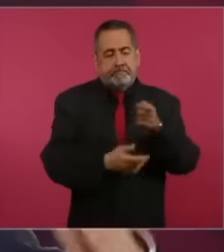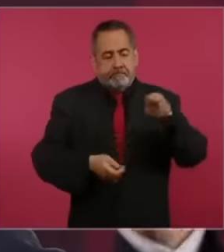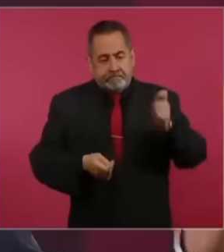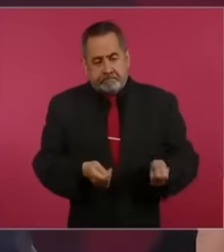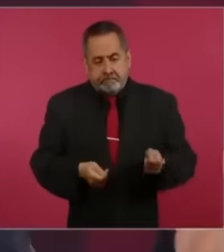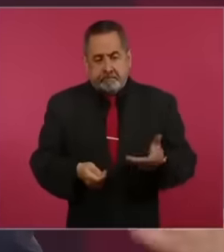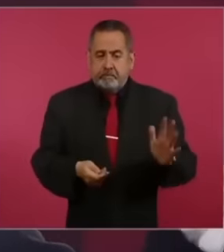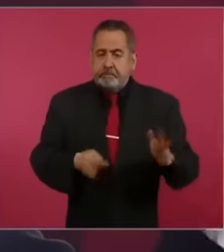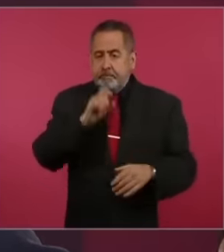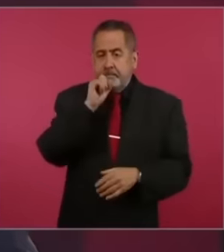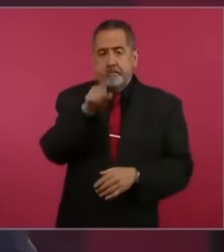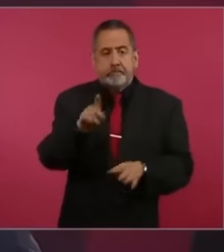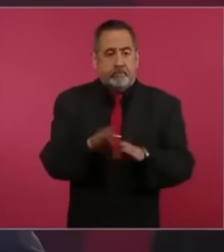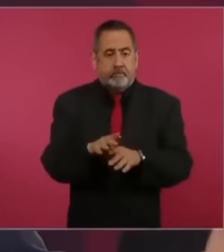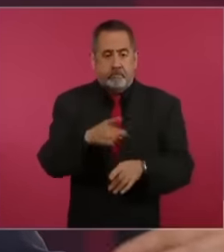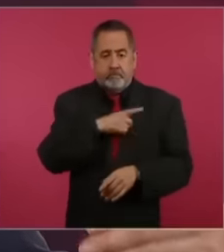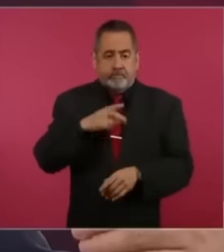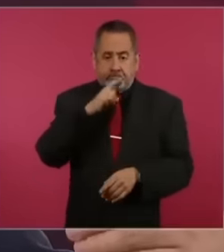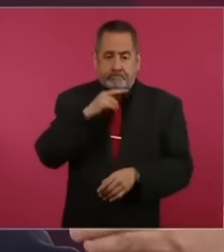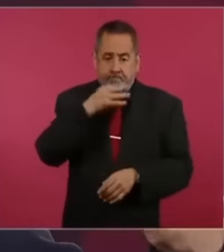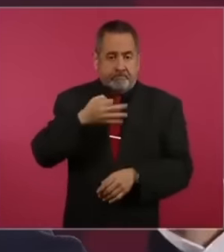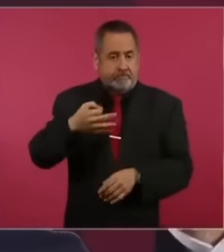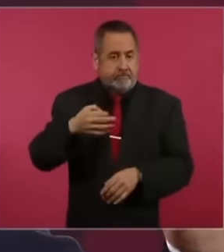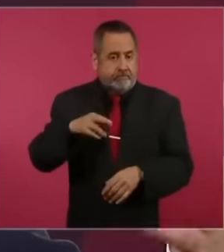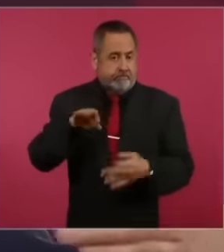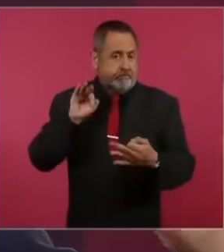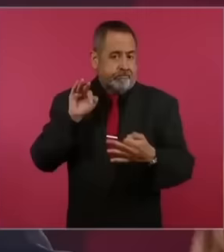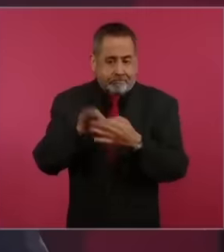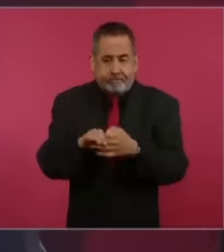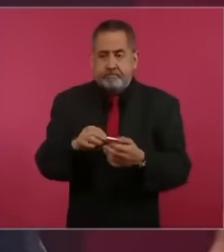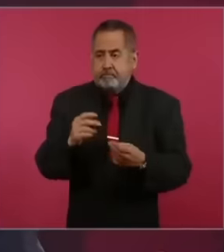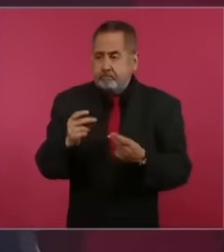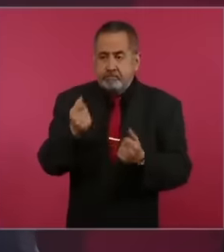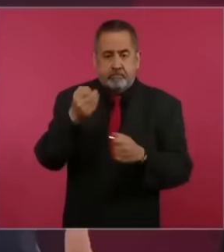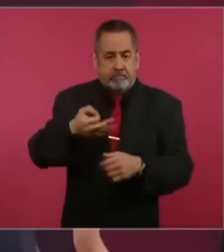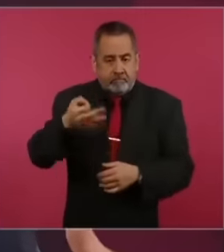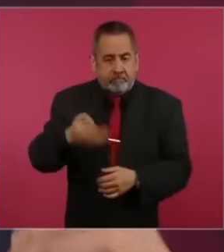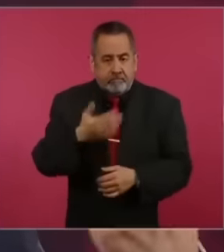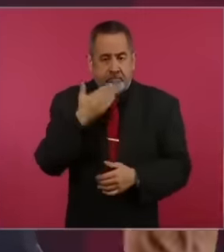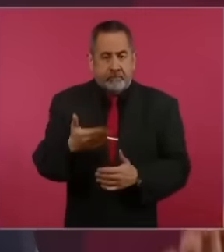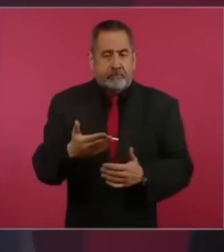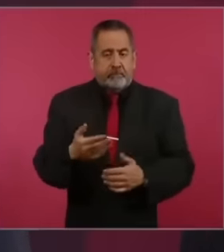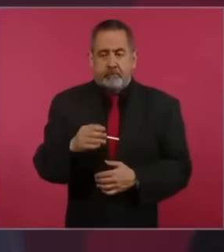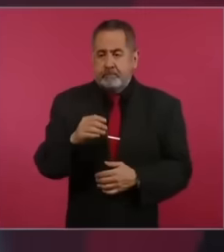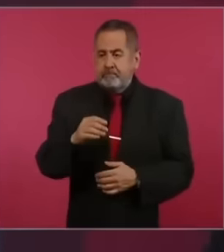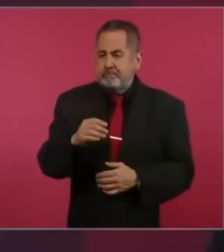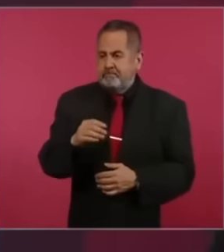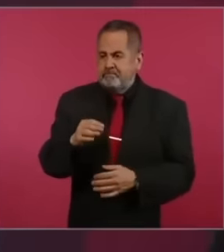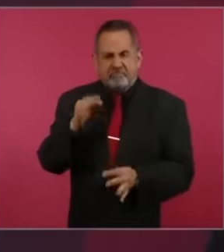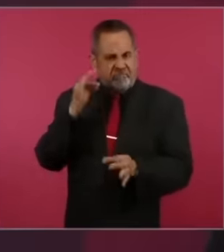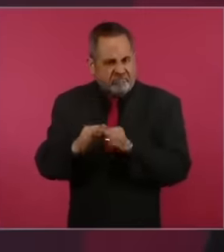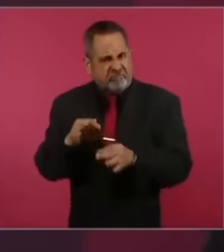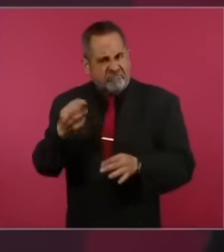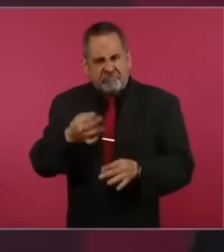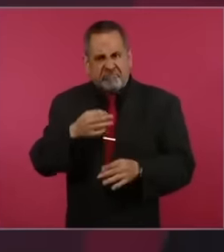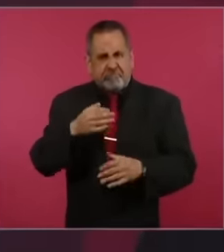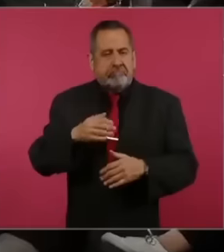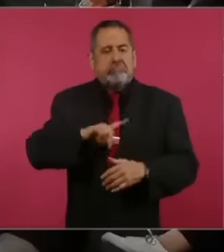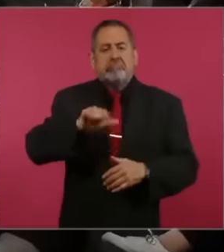there must also be promptness and speed, be expeditious in the administration of Justice. We hope that this is